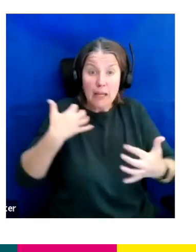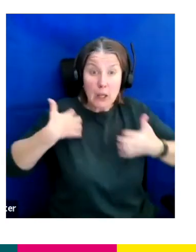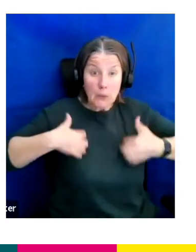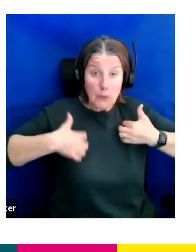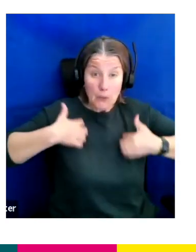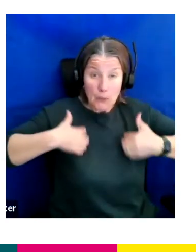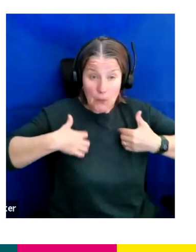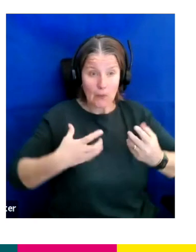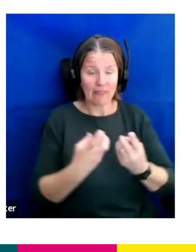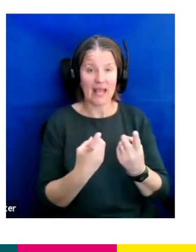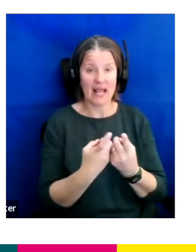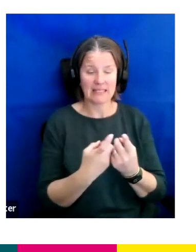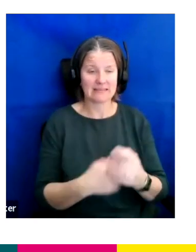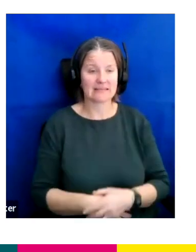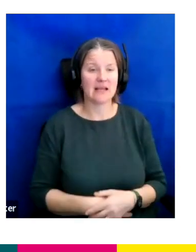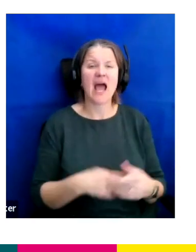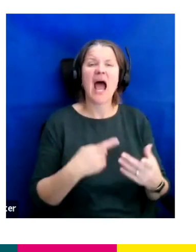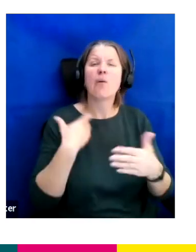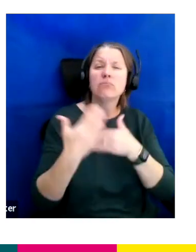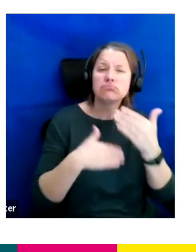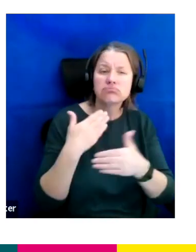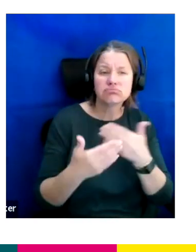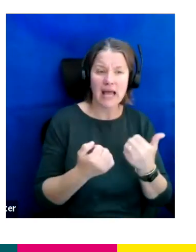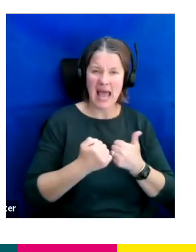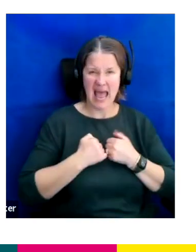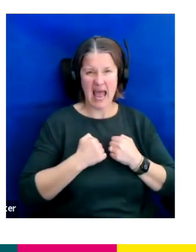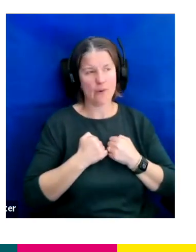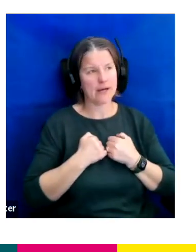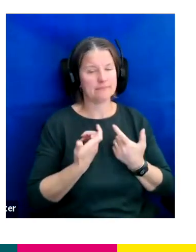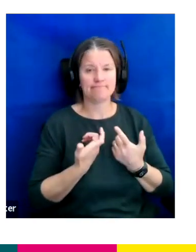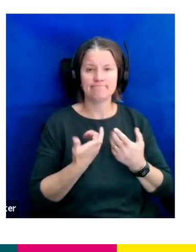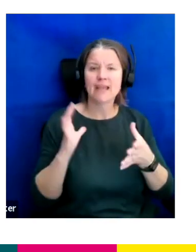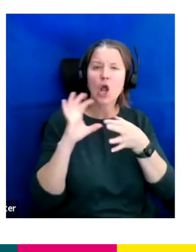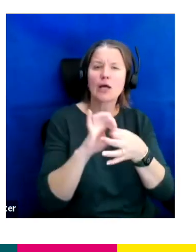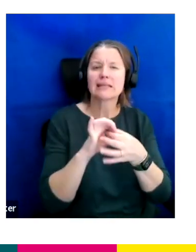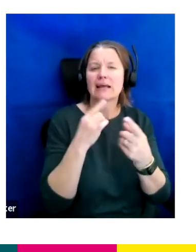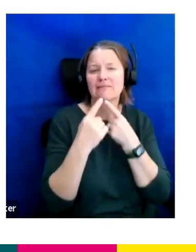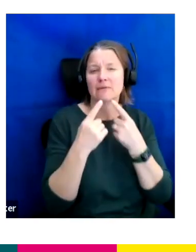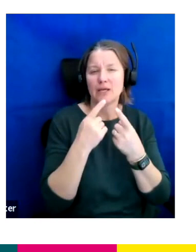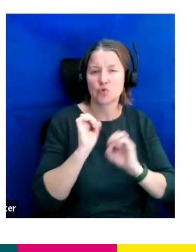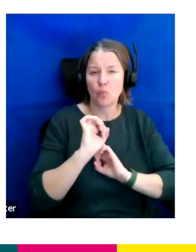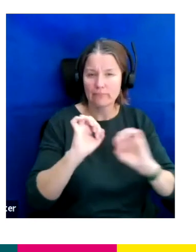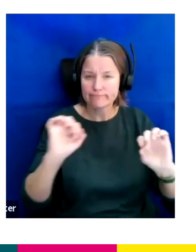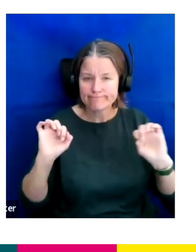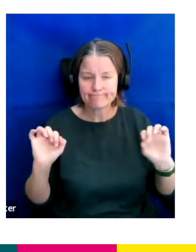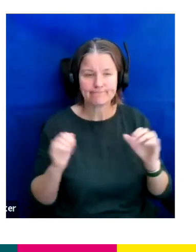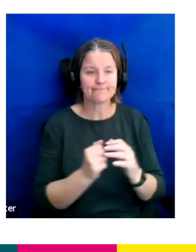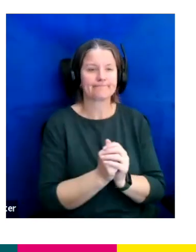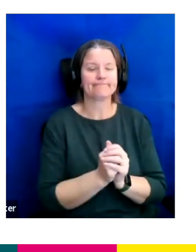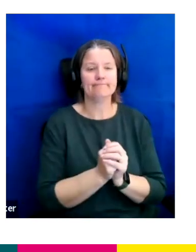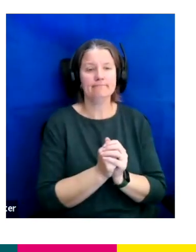Yes and I'll just go through our contact information with you all and obviously we'd love to, we